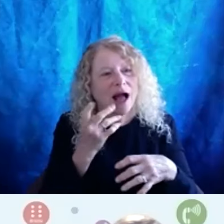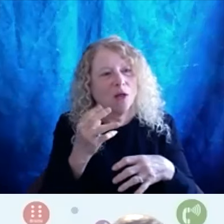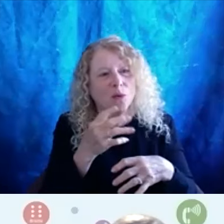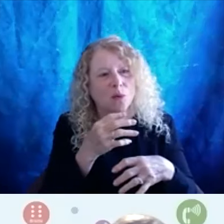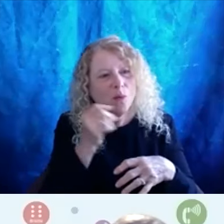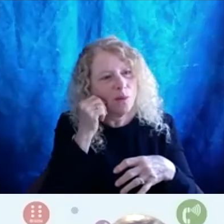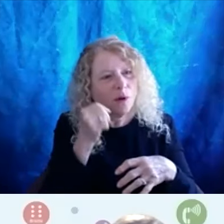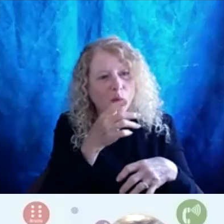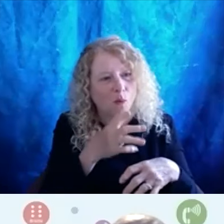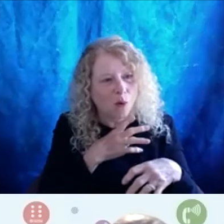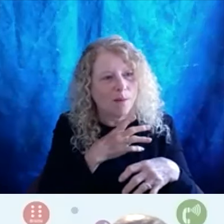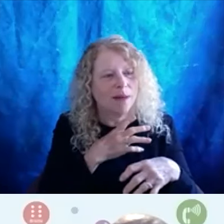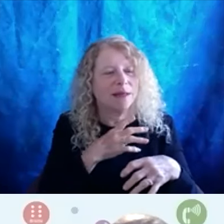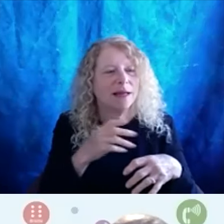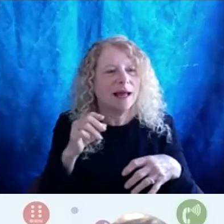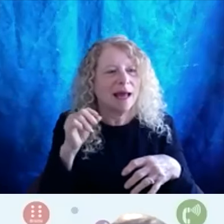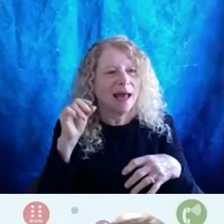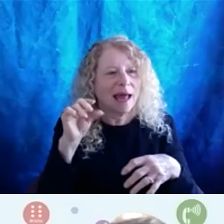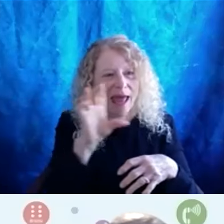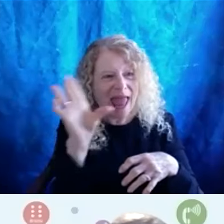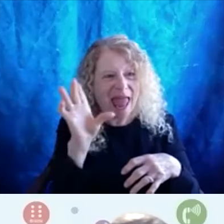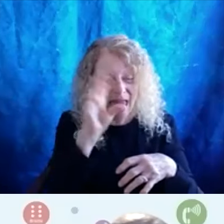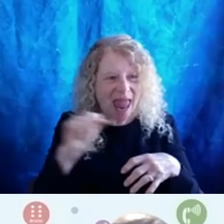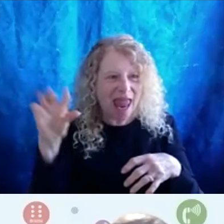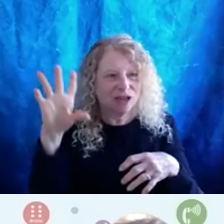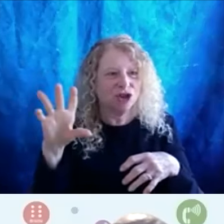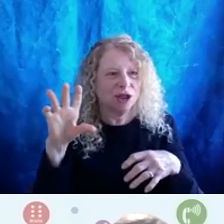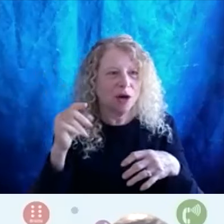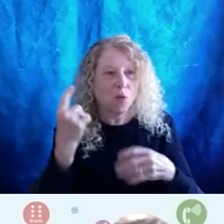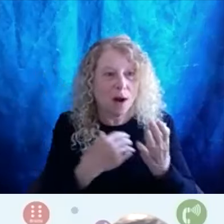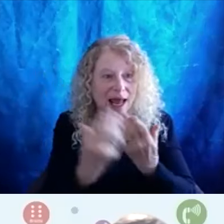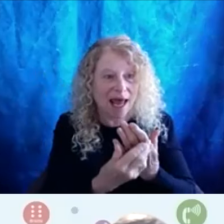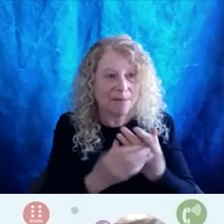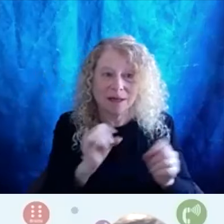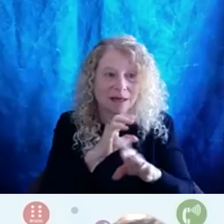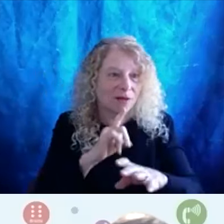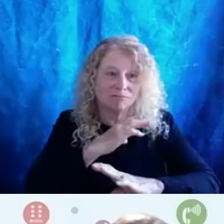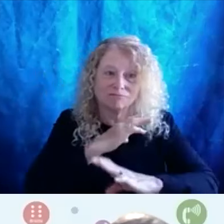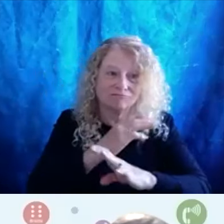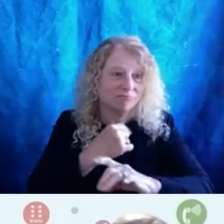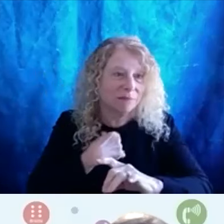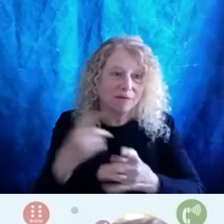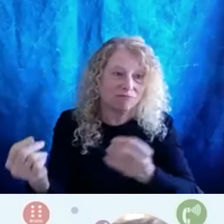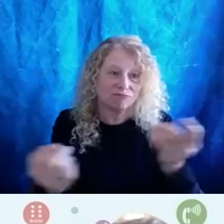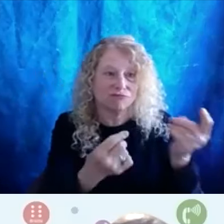I'm a color Asian and I'm one handed, but yet nothing really stops me from it doing what I want to do.